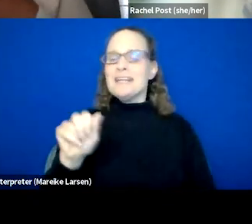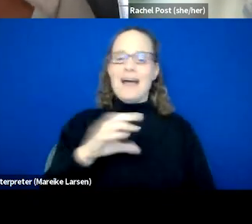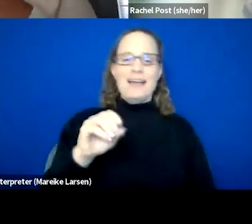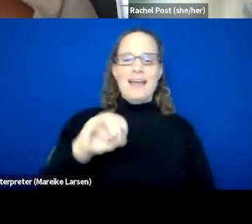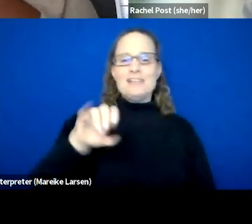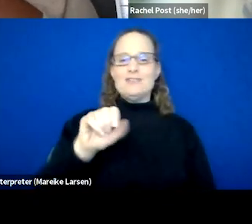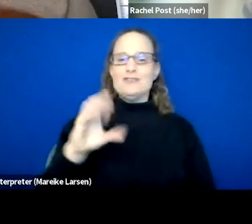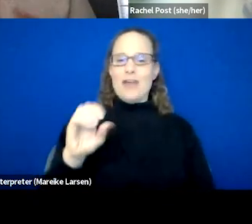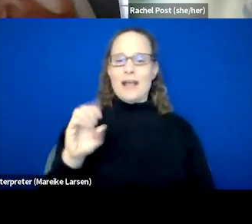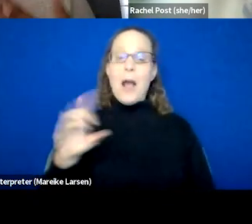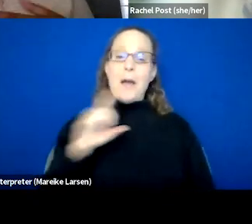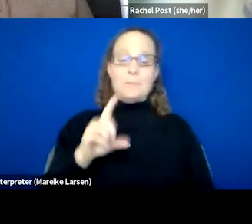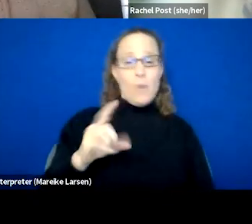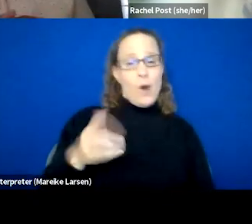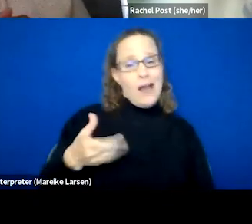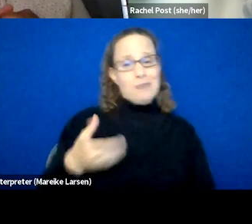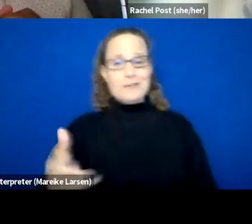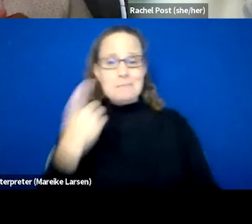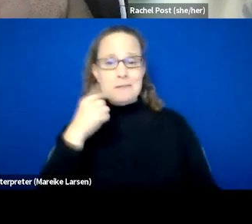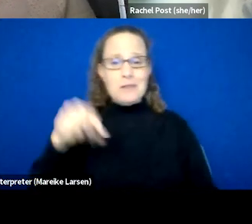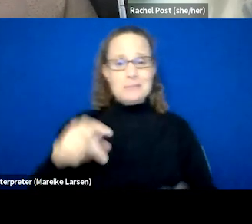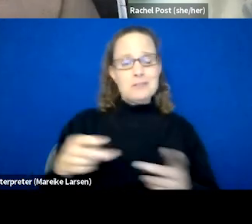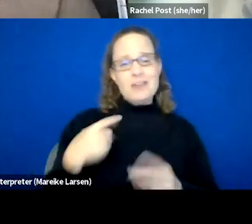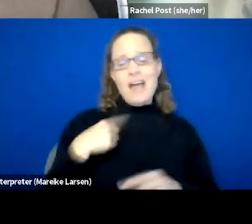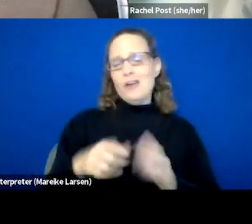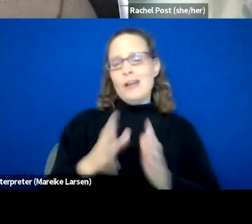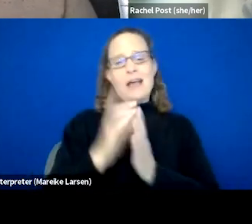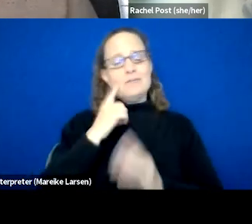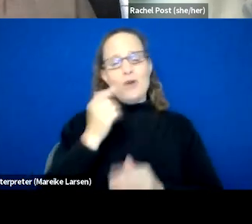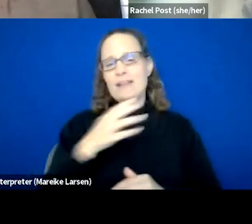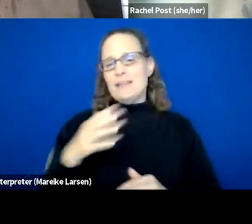to hire me for this position. And I couldn't ask for anything better, thank you guys for your time.